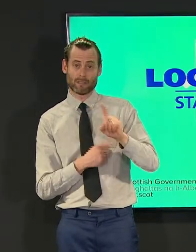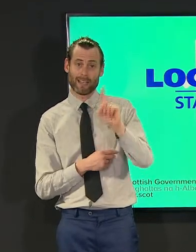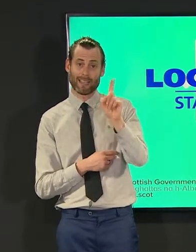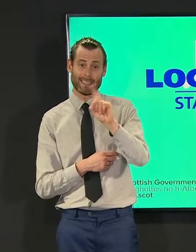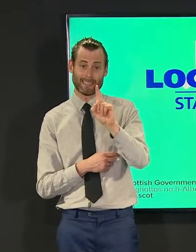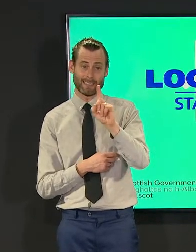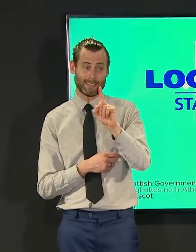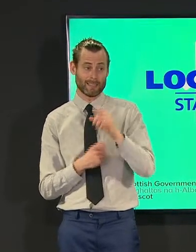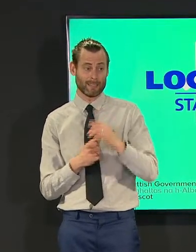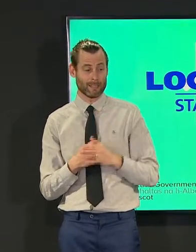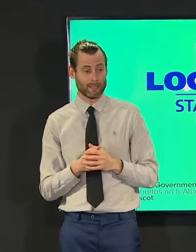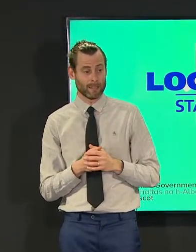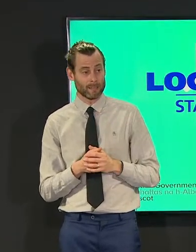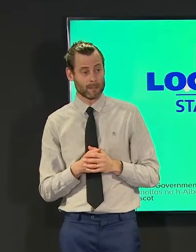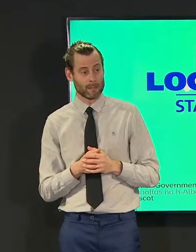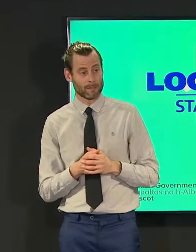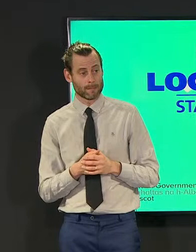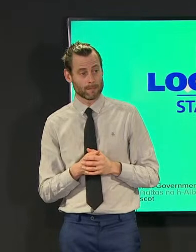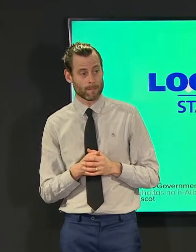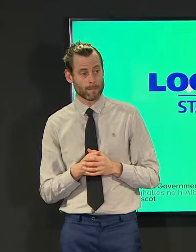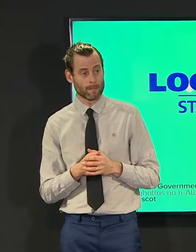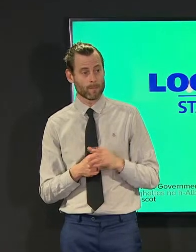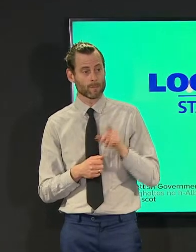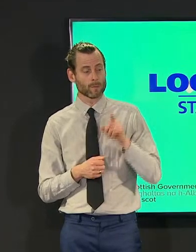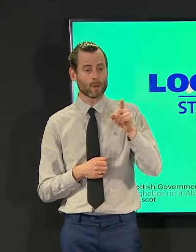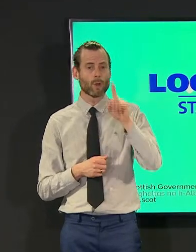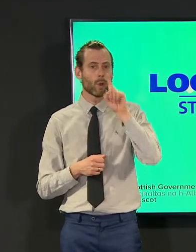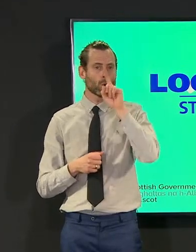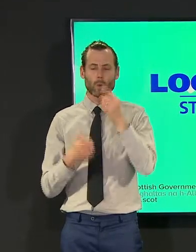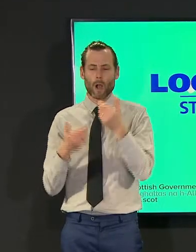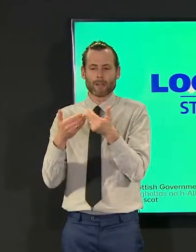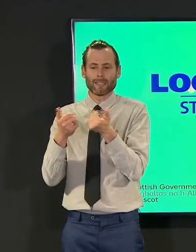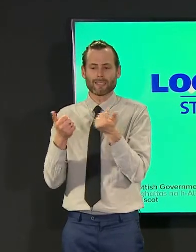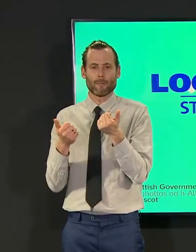of a piece if you see what i mean you can't separate out rates per hundred thousand from